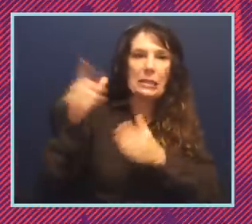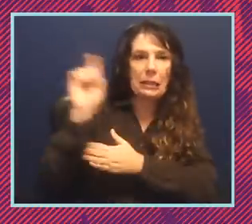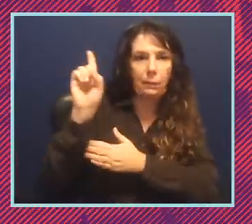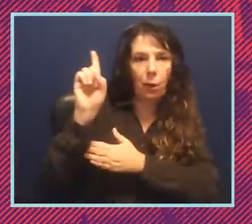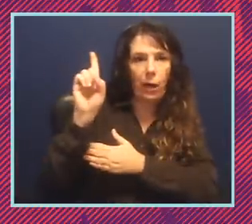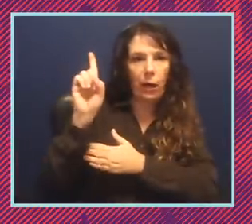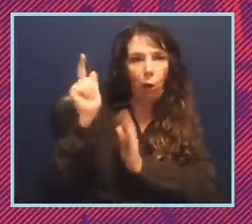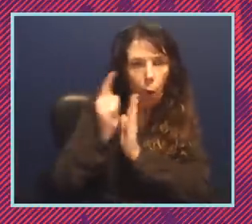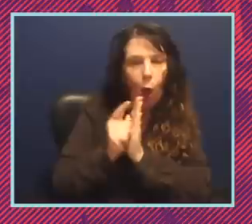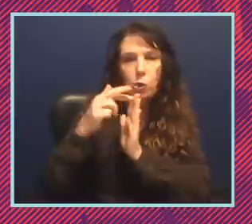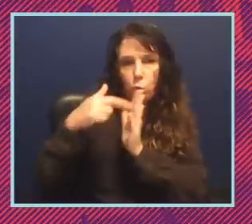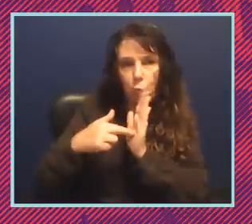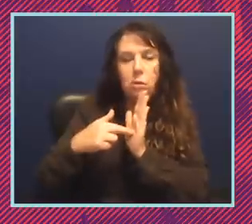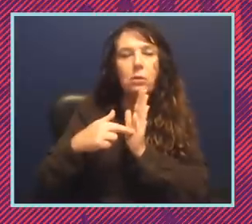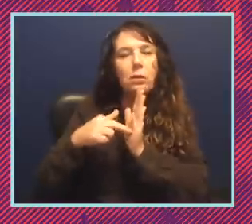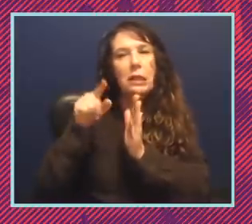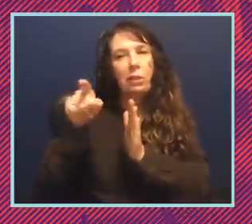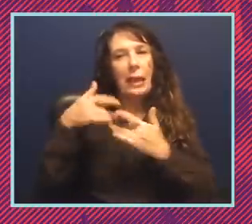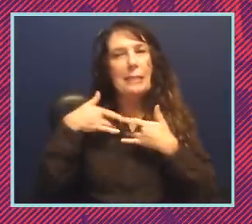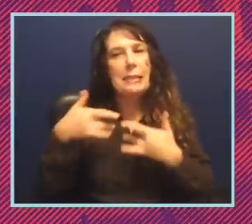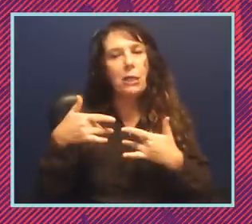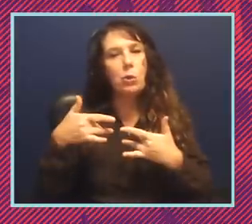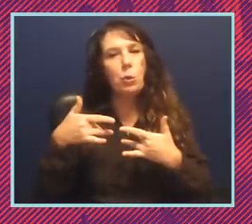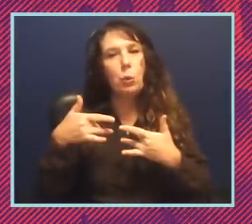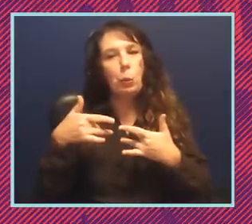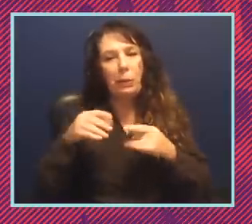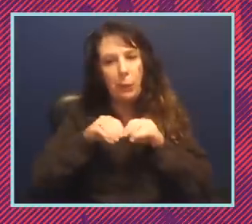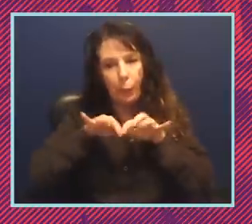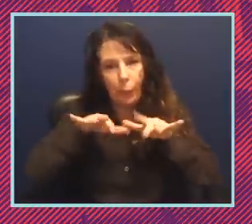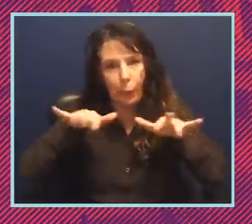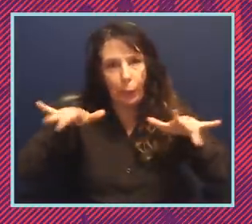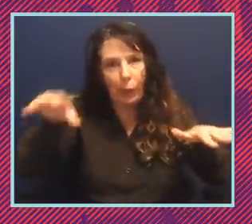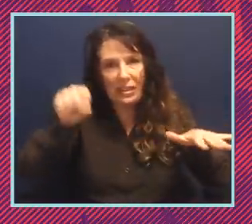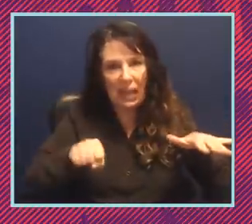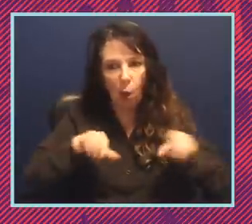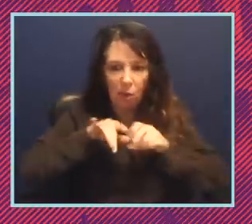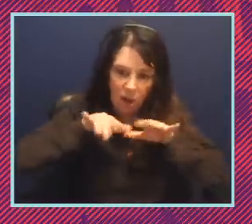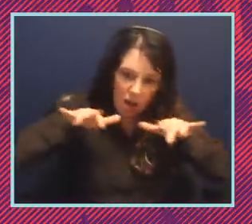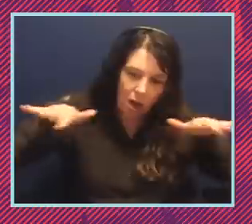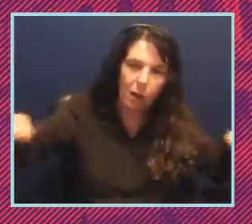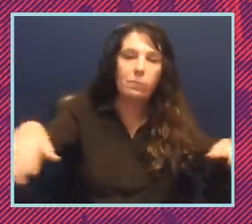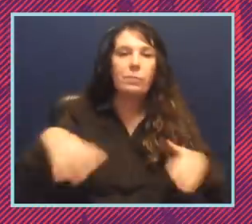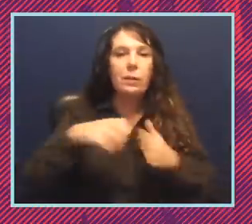um they tend to sort of go across the south like a tornado so the abortion bans for example sort of